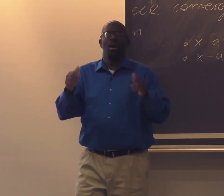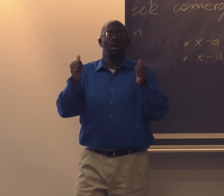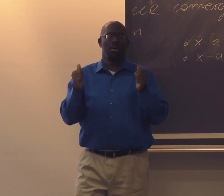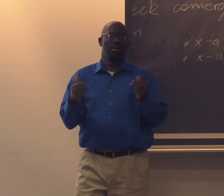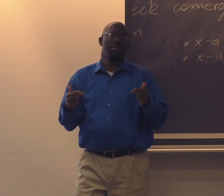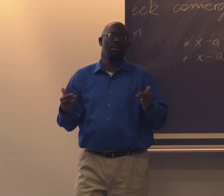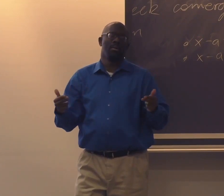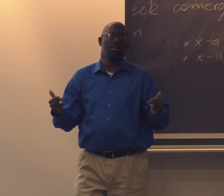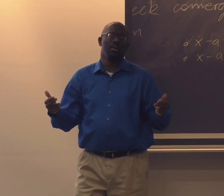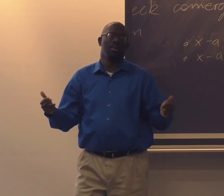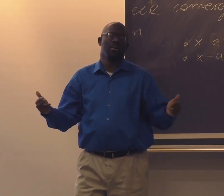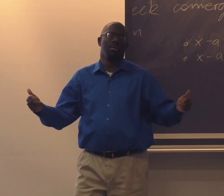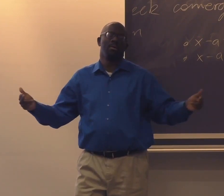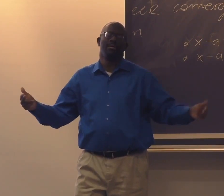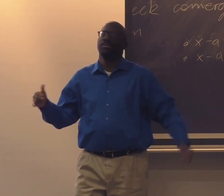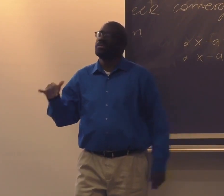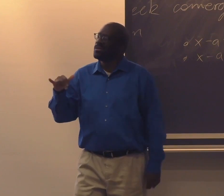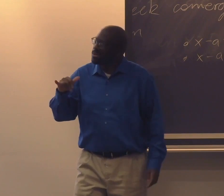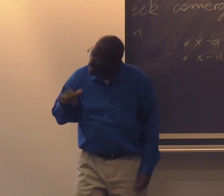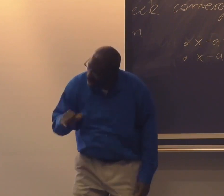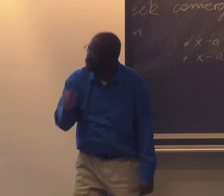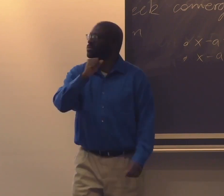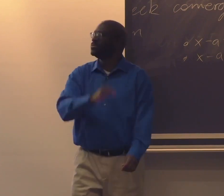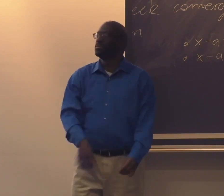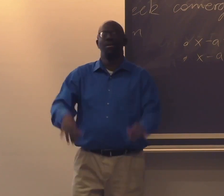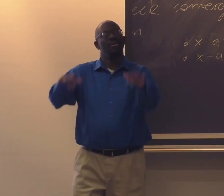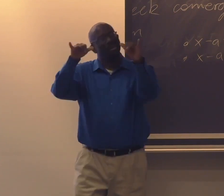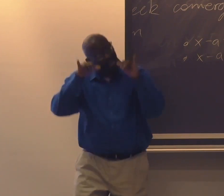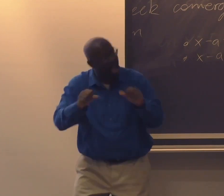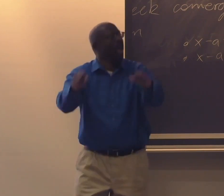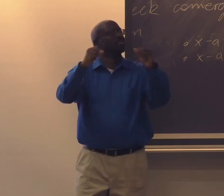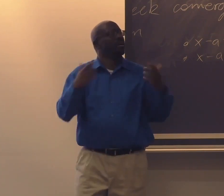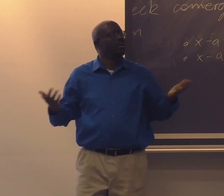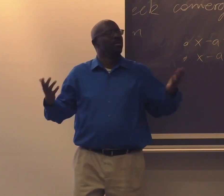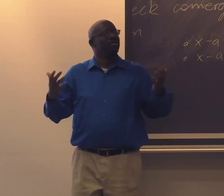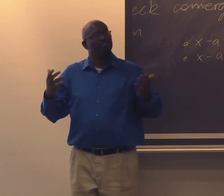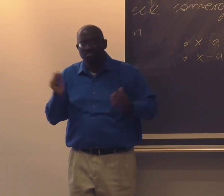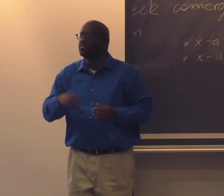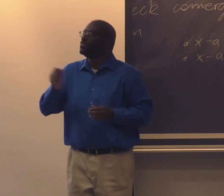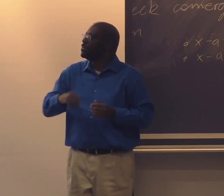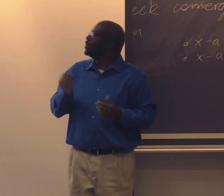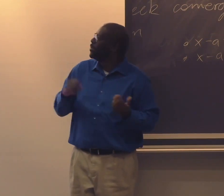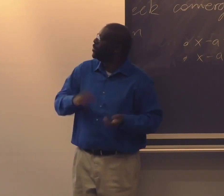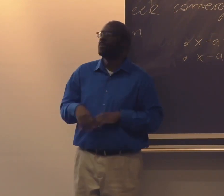in the Black deaf community, there was such a sigh of relief, validation.